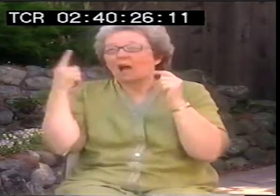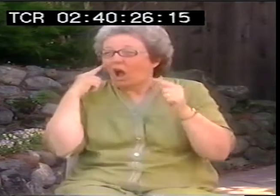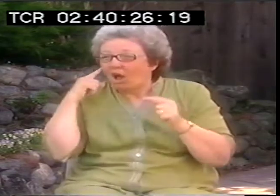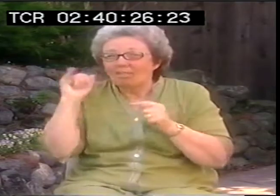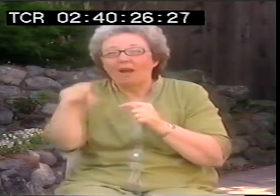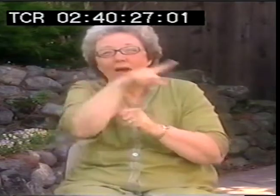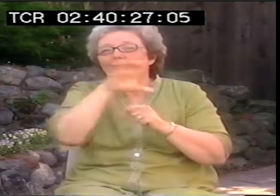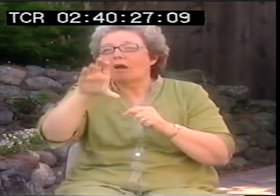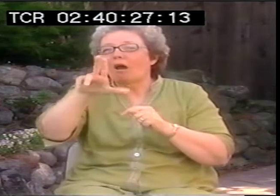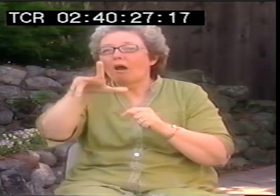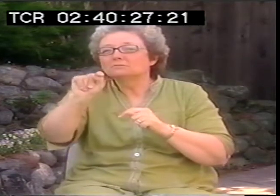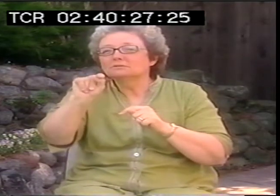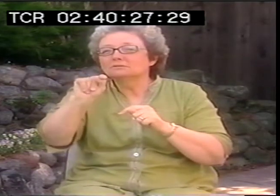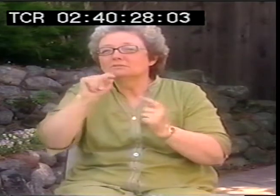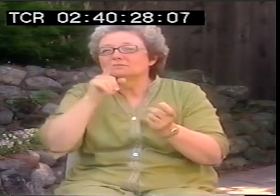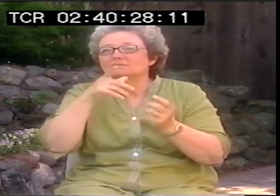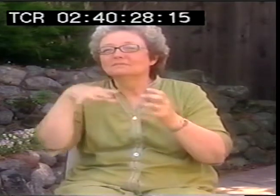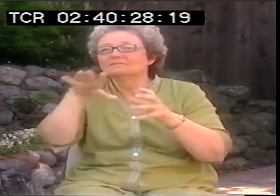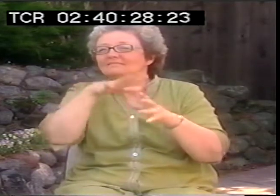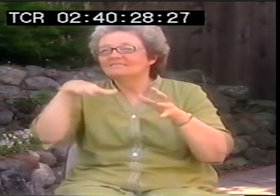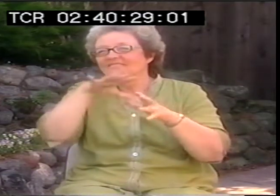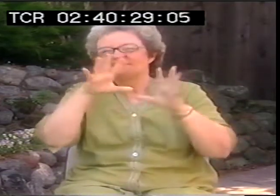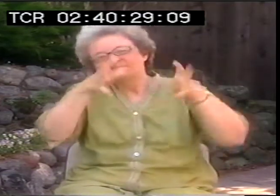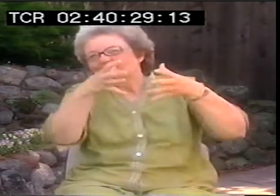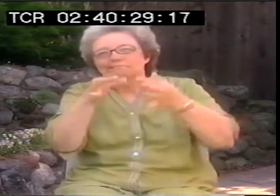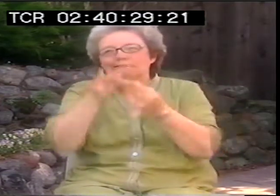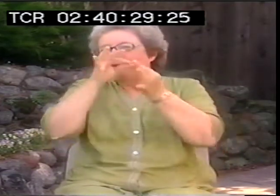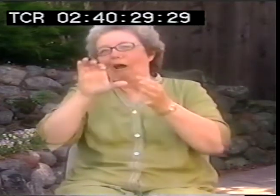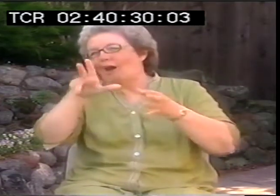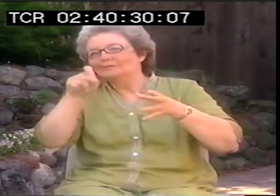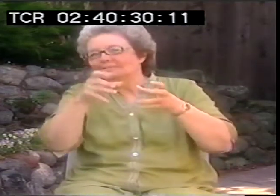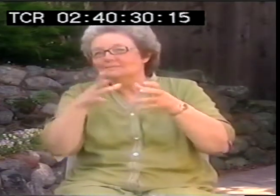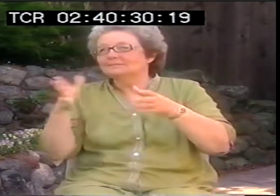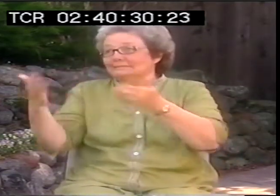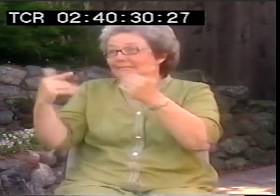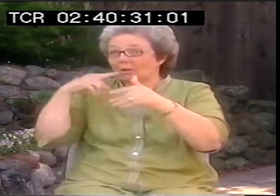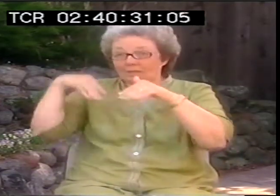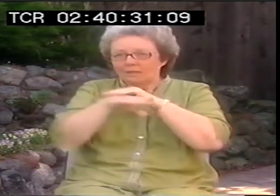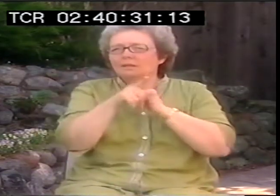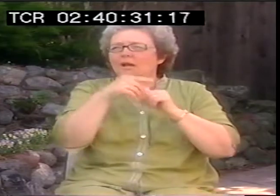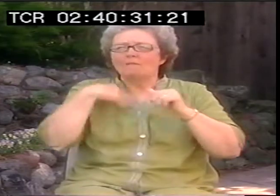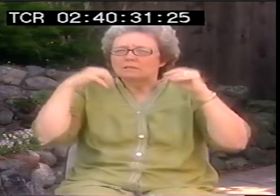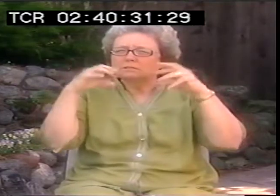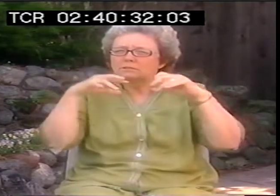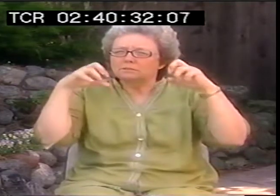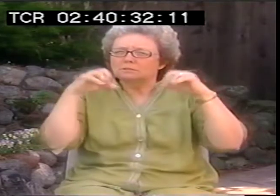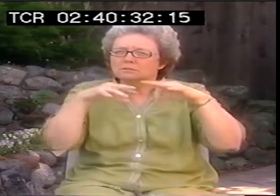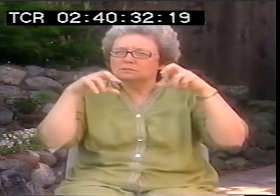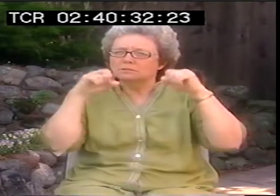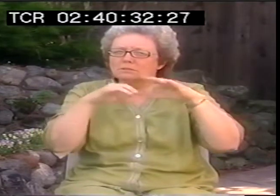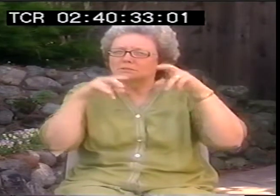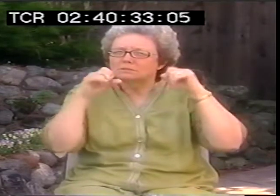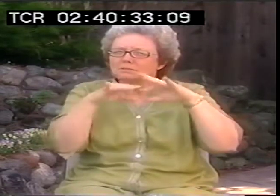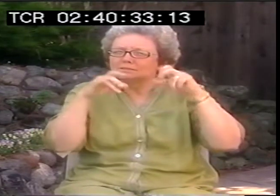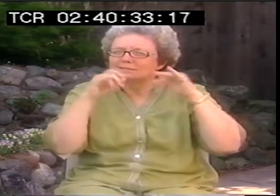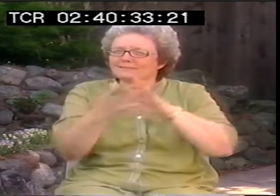like that? There's music all over. Cults, so I know there are special cults that when they get people in the cult, they bombard them with music all day